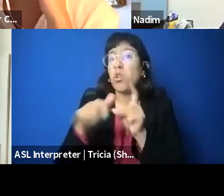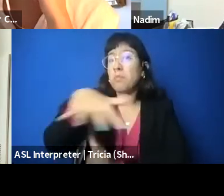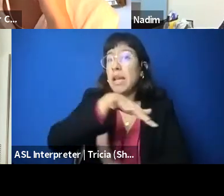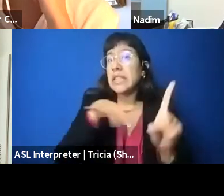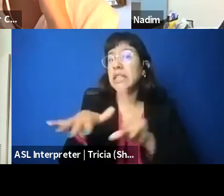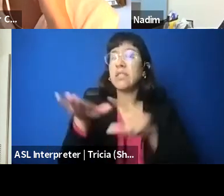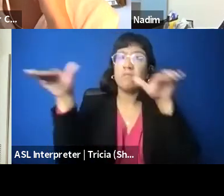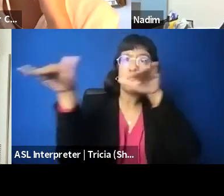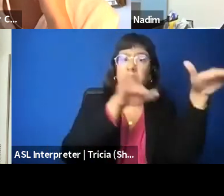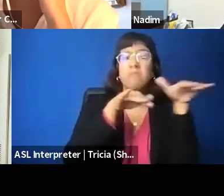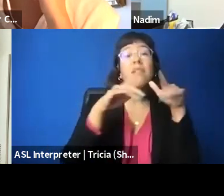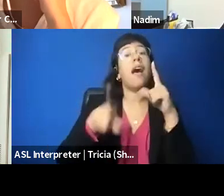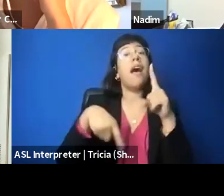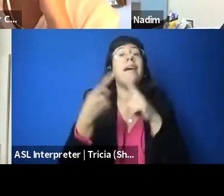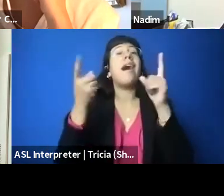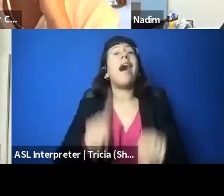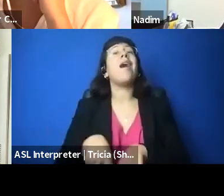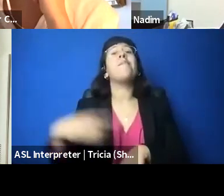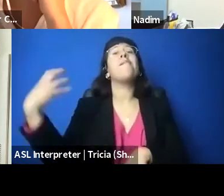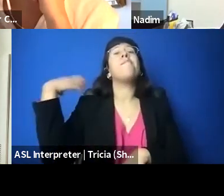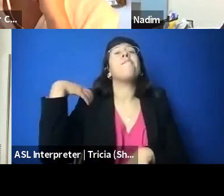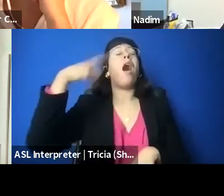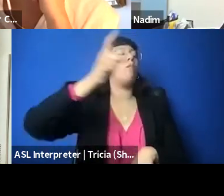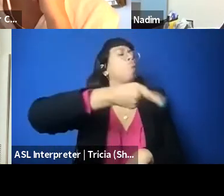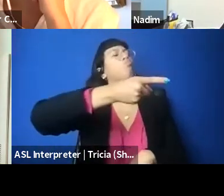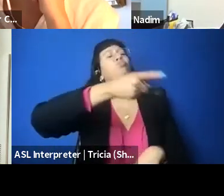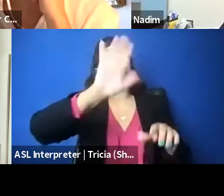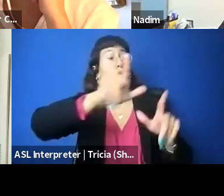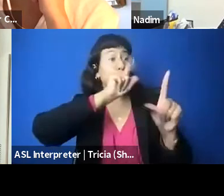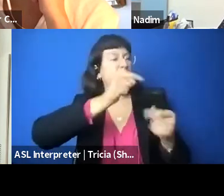by their bosses, they're told you need to delete all of your tweets supporting Palestinian rights